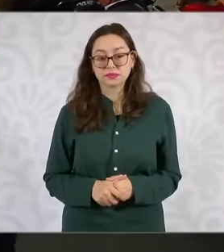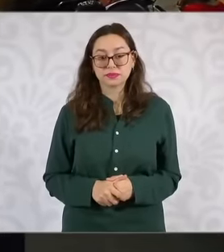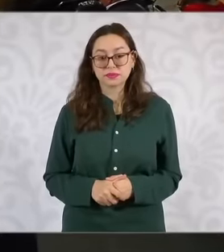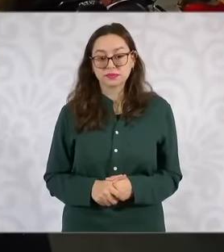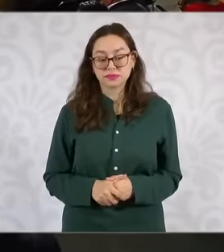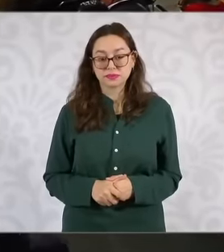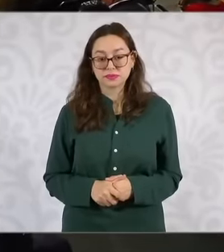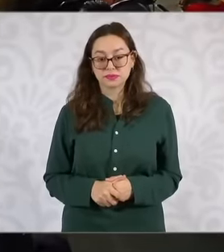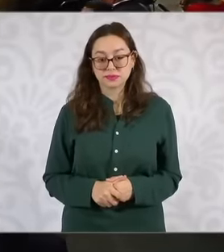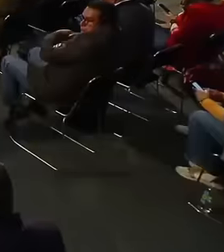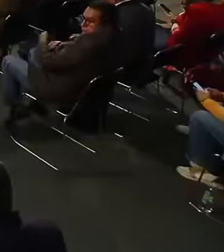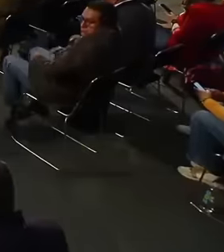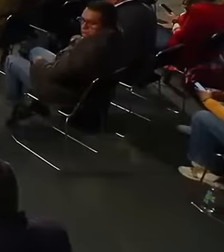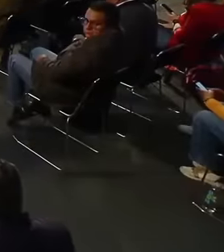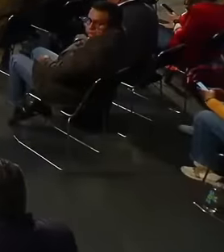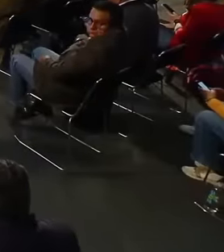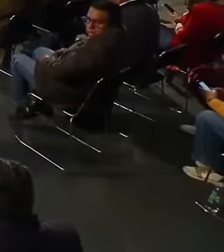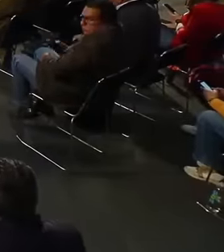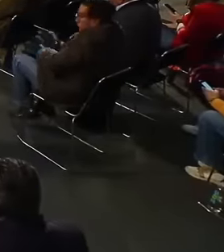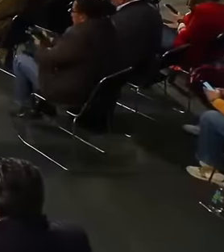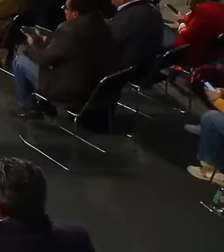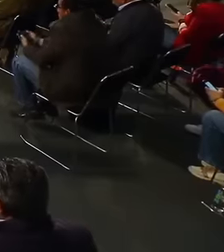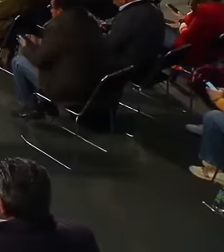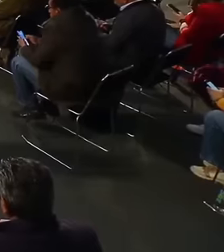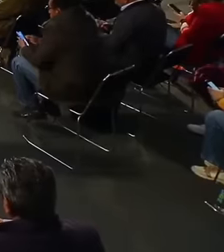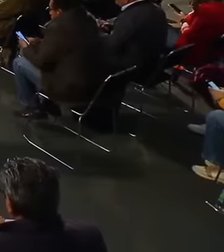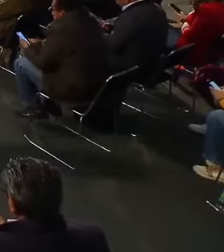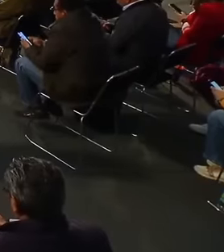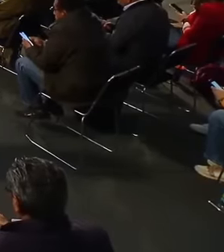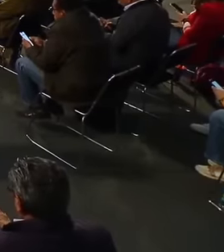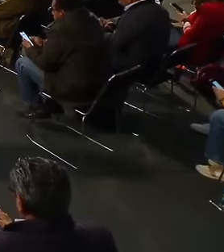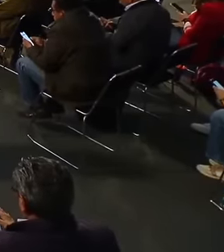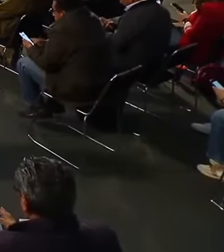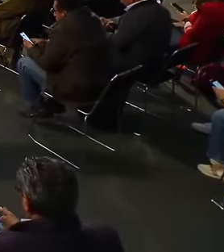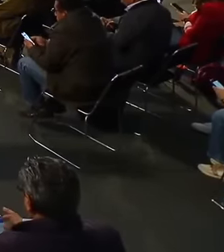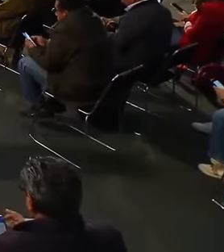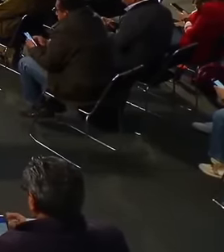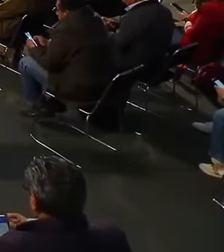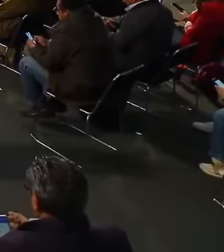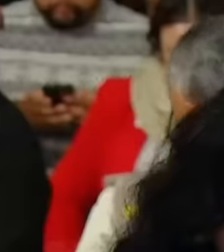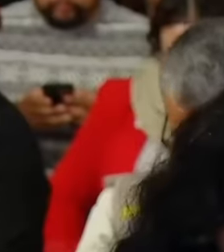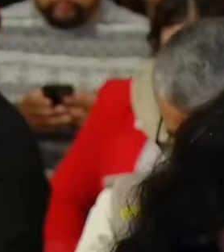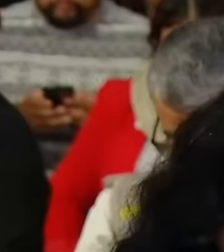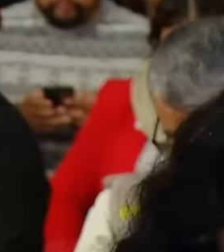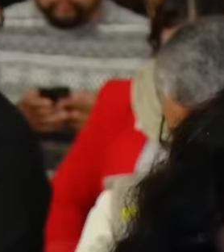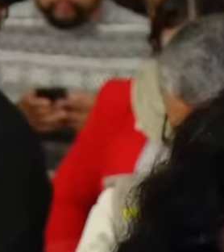is organized. Rather, it is the middle management and the Federal Government where they entered by